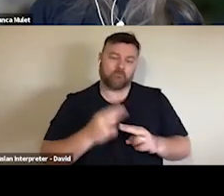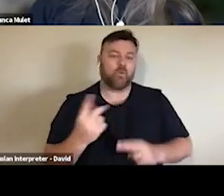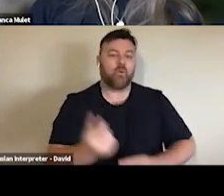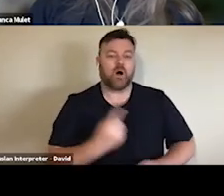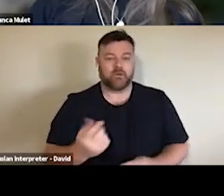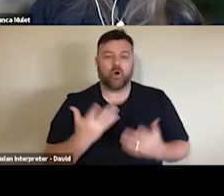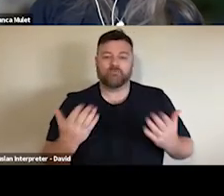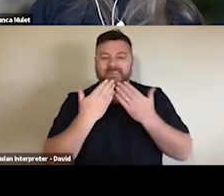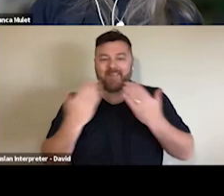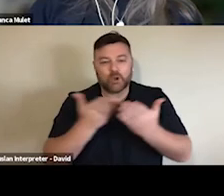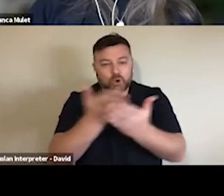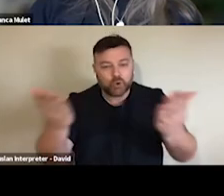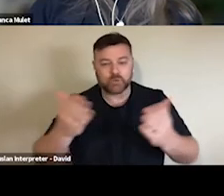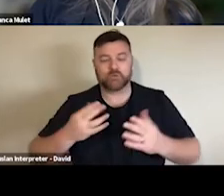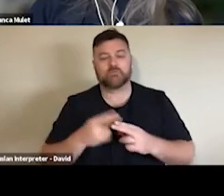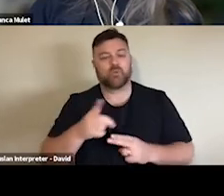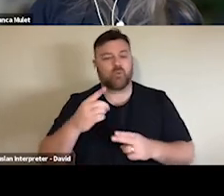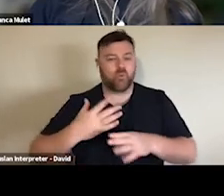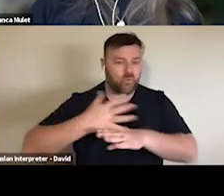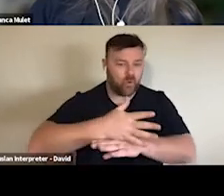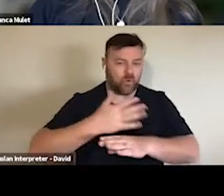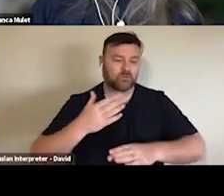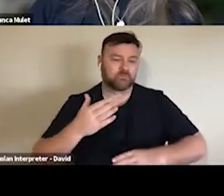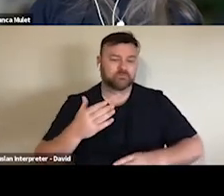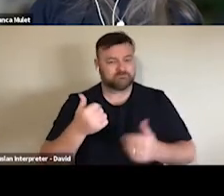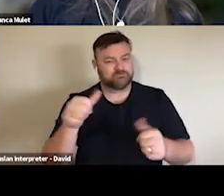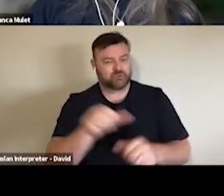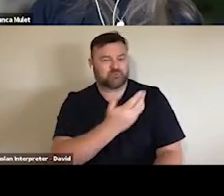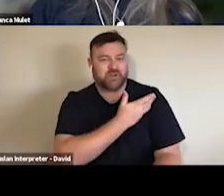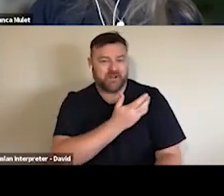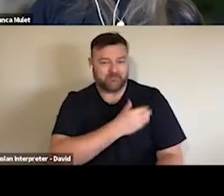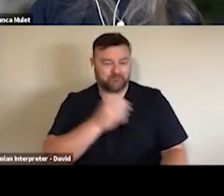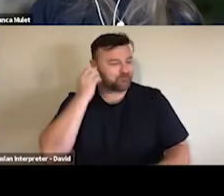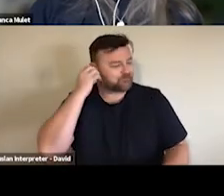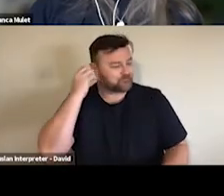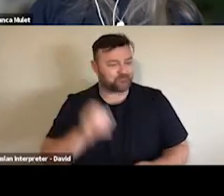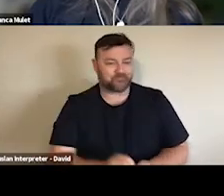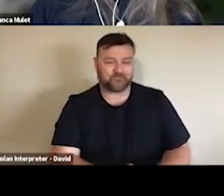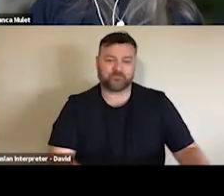what they'll engage with online, but those who are continuing to engage digitally are